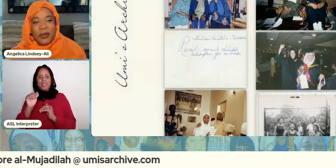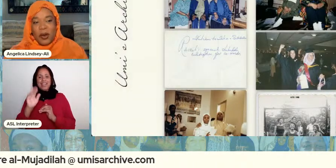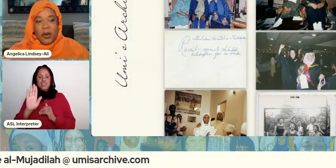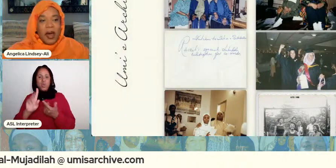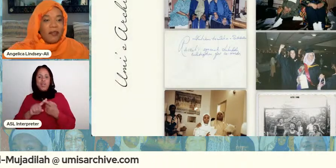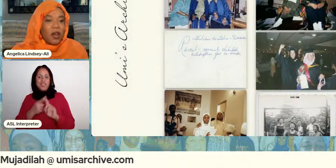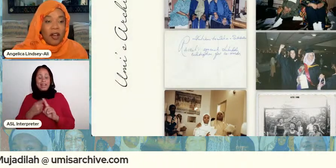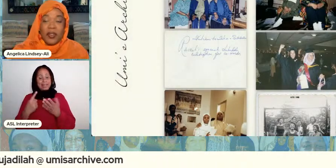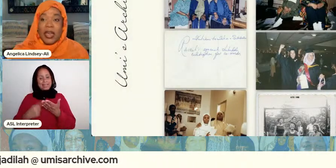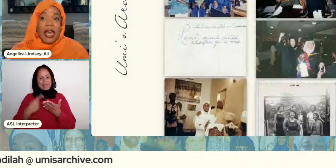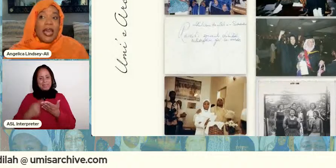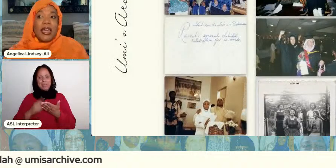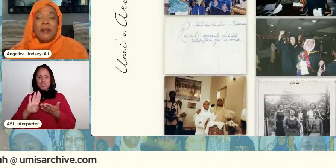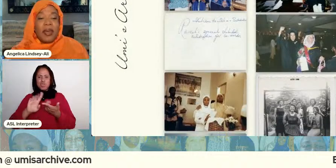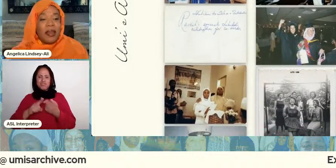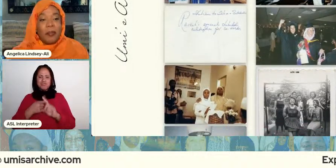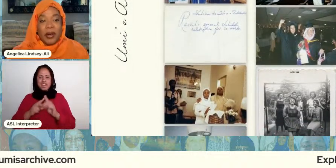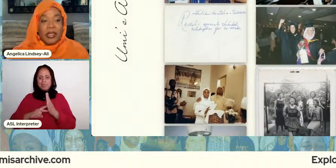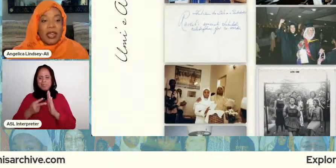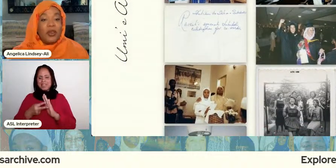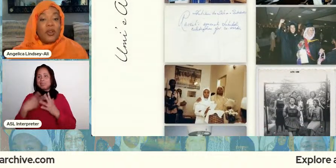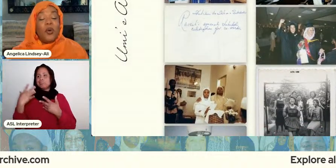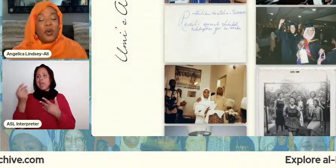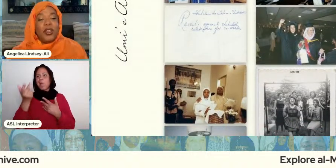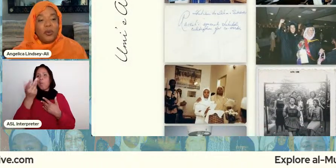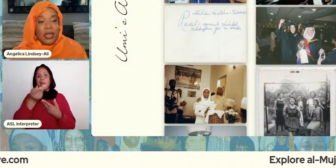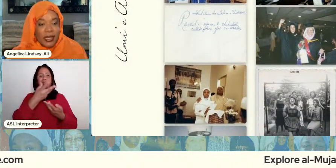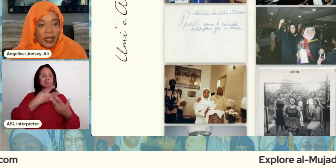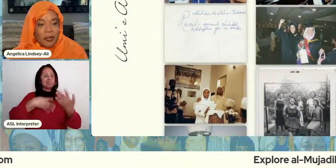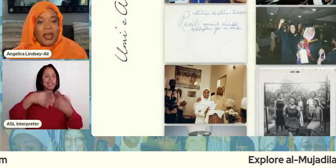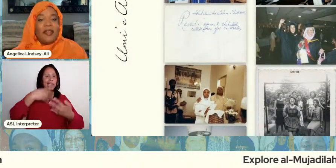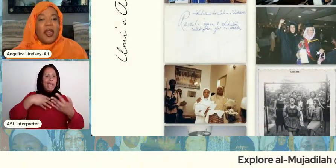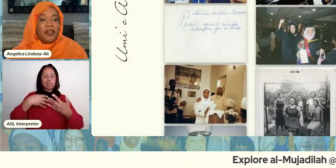you help go have coffee it could be that person that you know when you need something they are